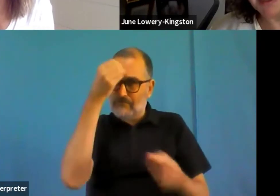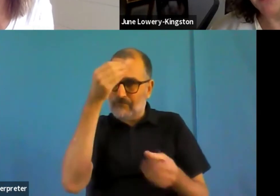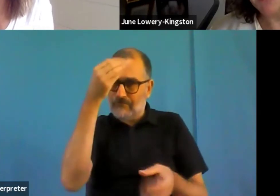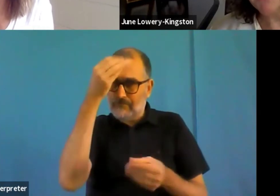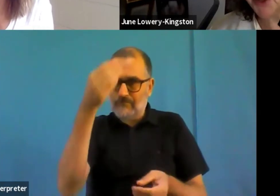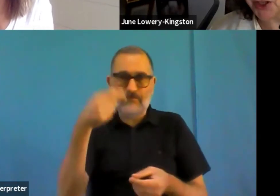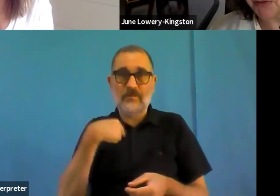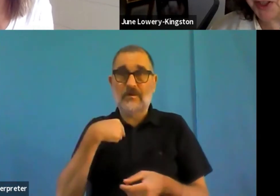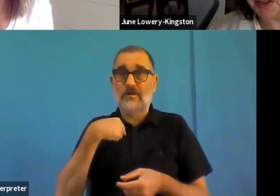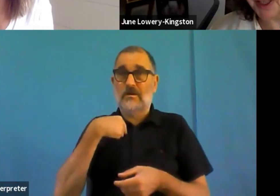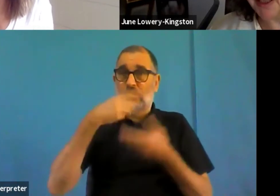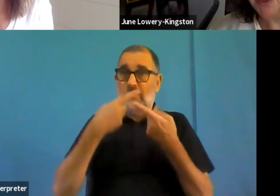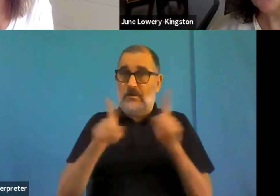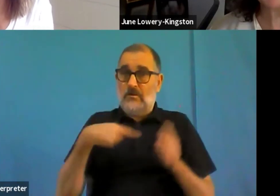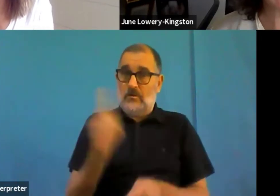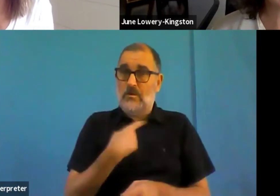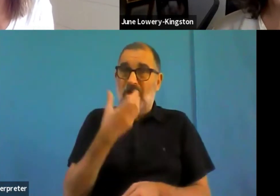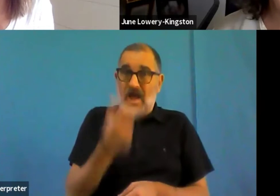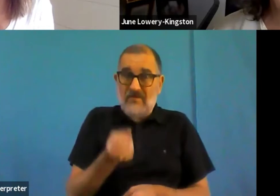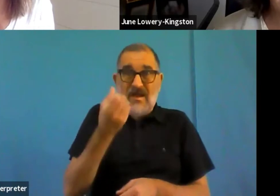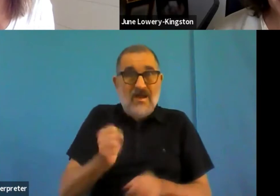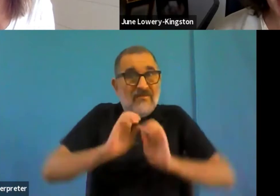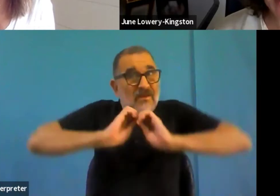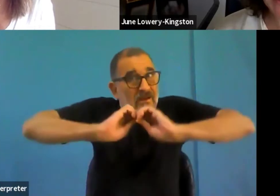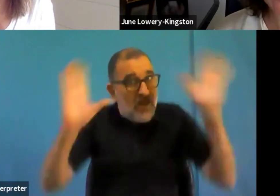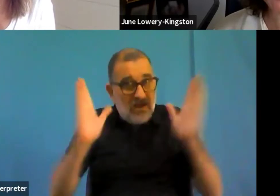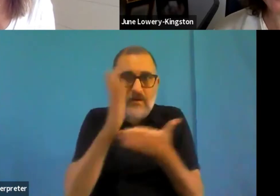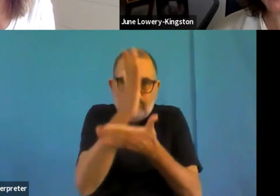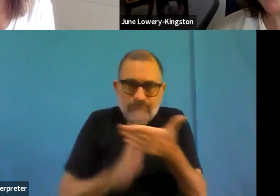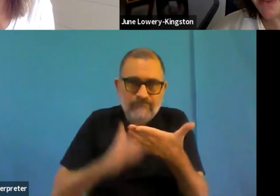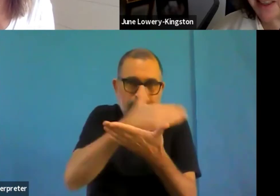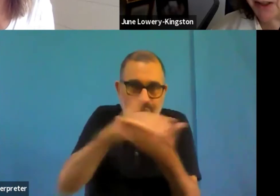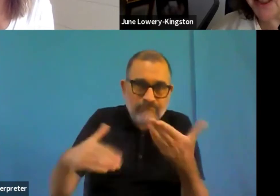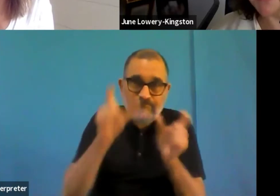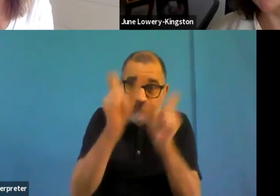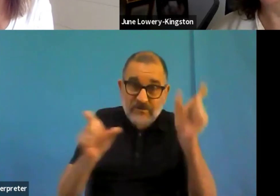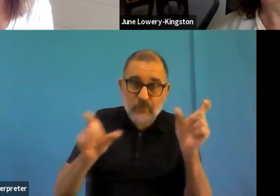version of the survey, which makes us feel very, very pleased that we insisted on this.